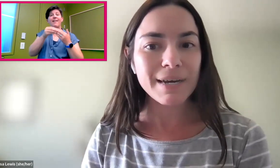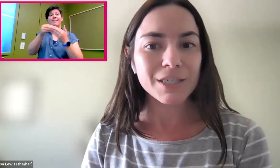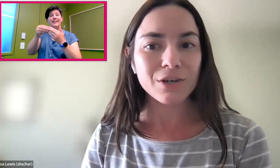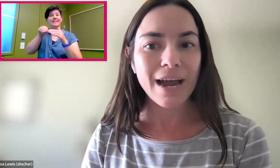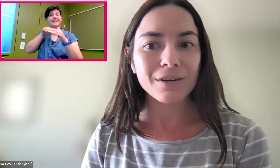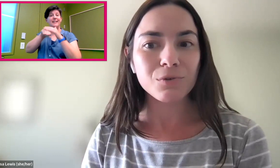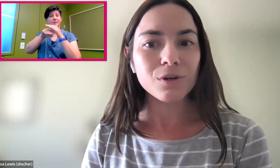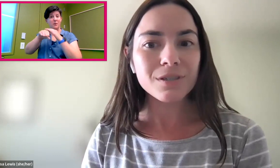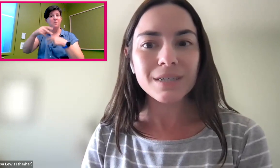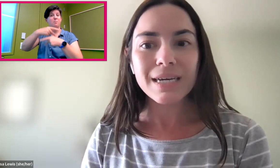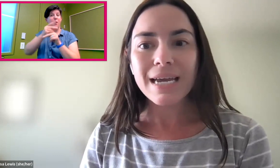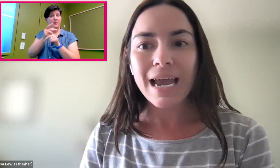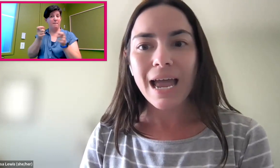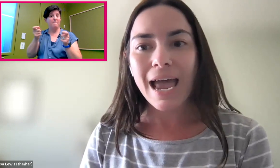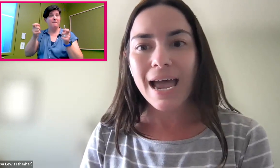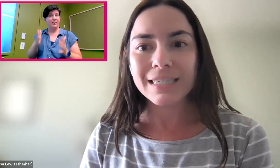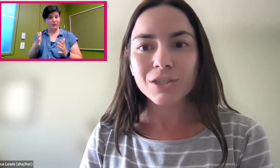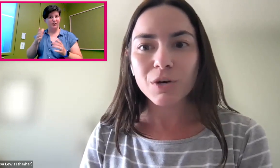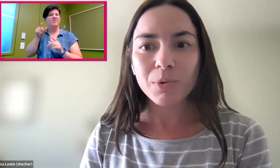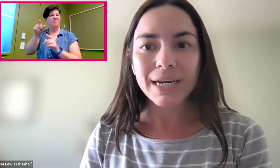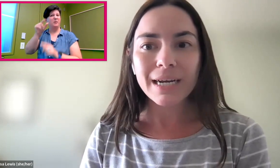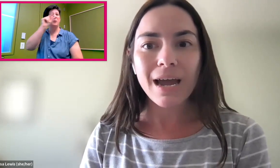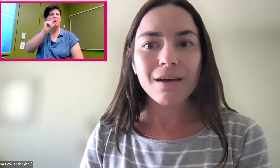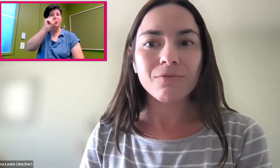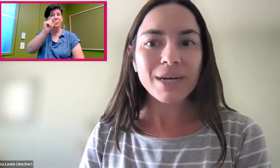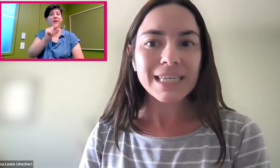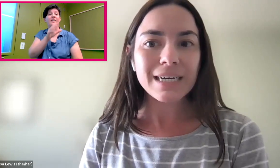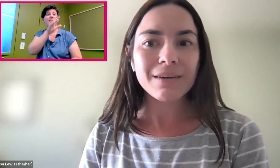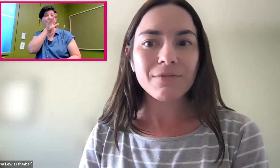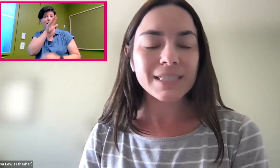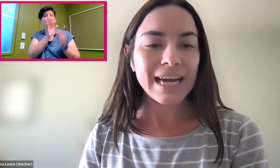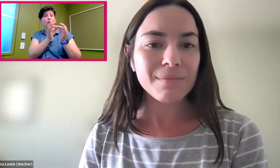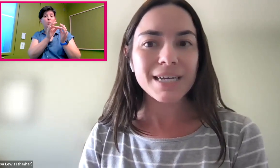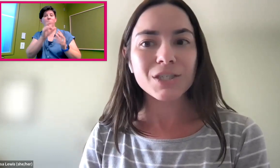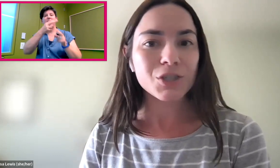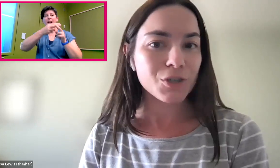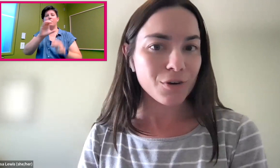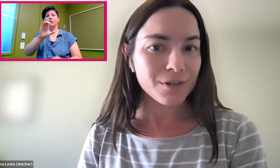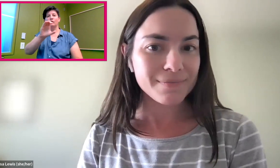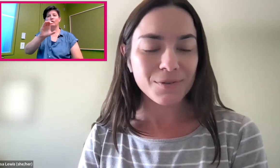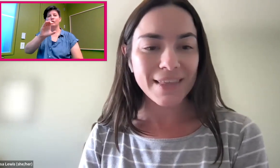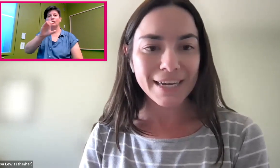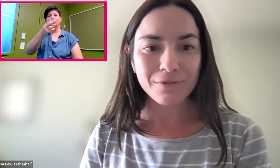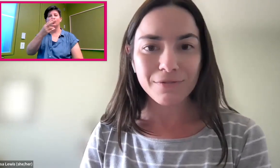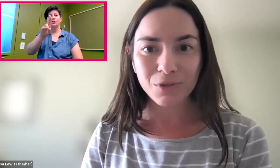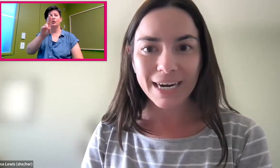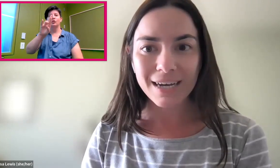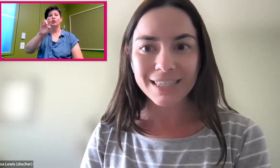Manager at Google. And interpreting voicing for Sam is Churyl So thank you for joining us.